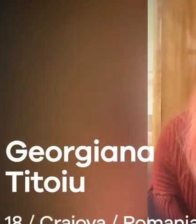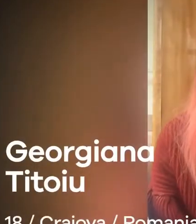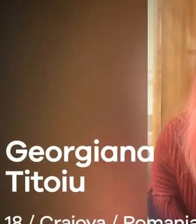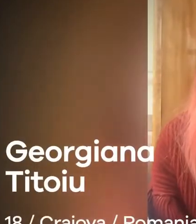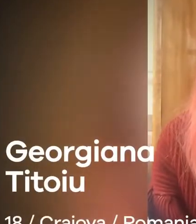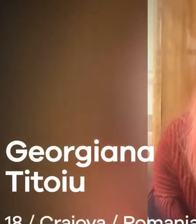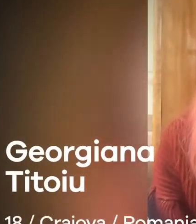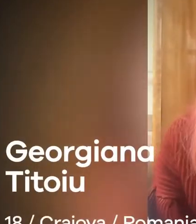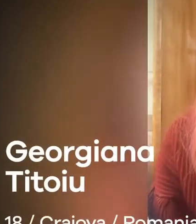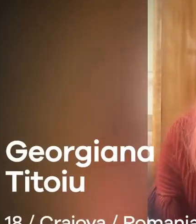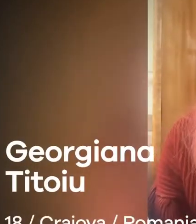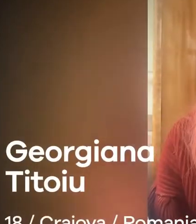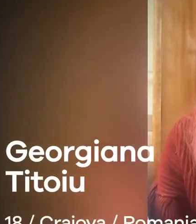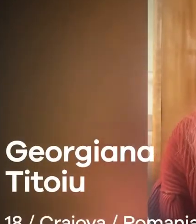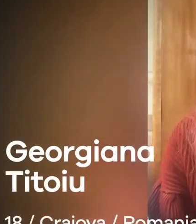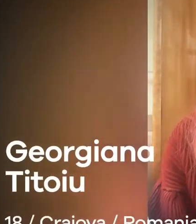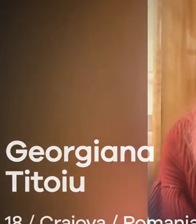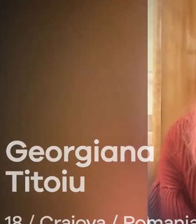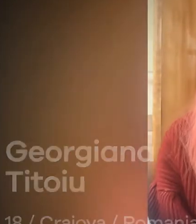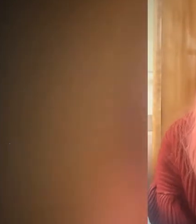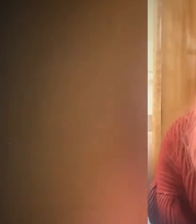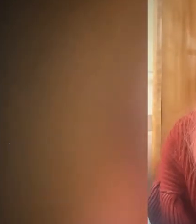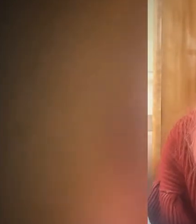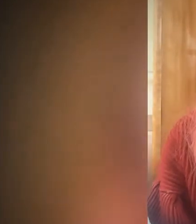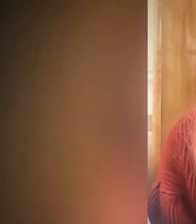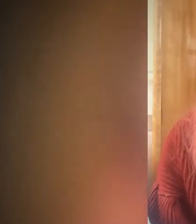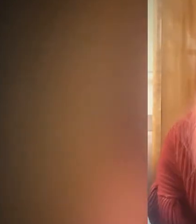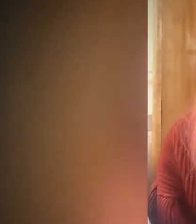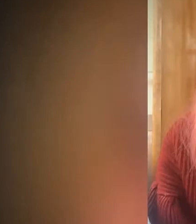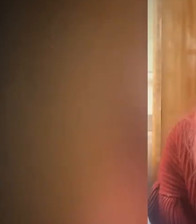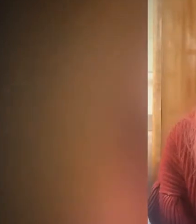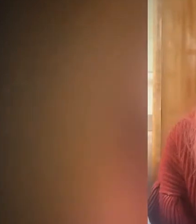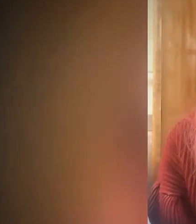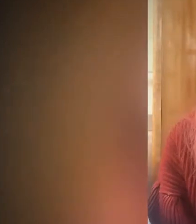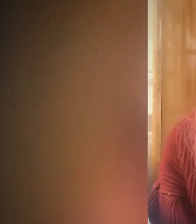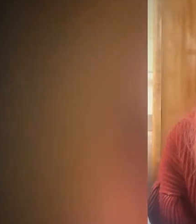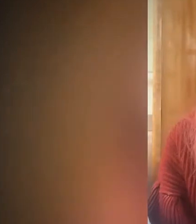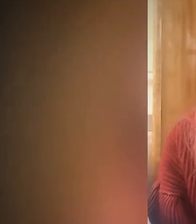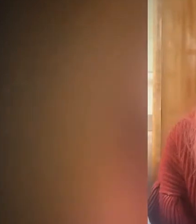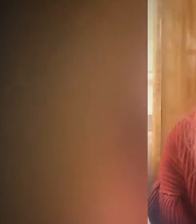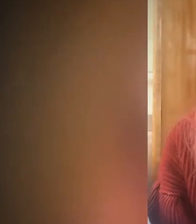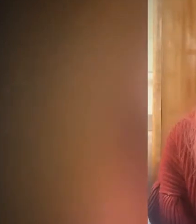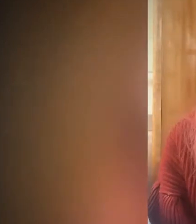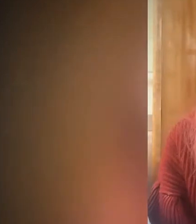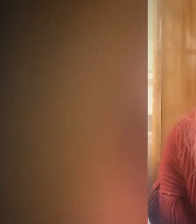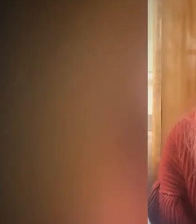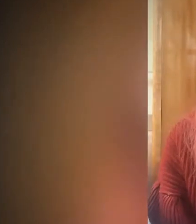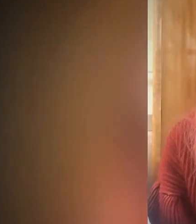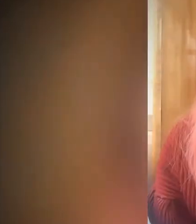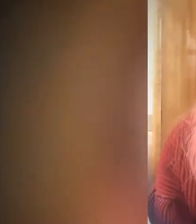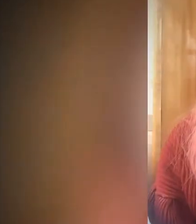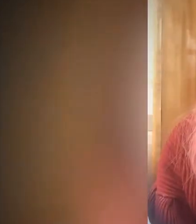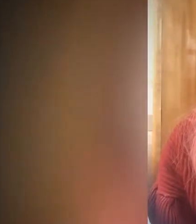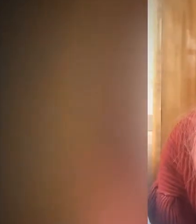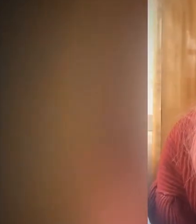Youth, what a powerful and strengthening word, full of hope, fears, uncertainties